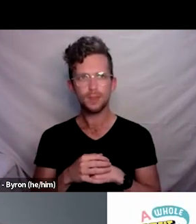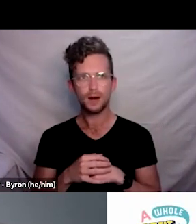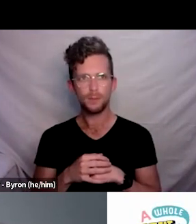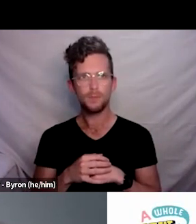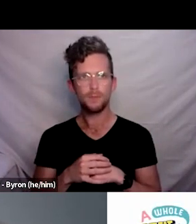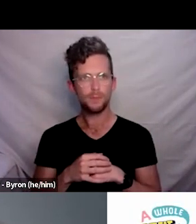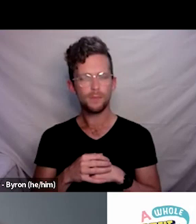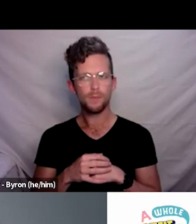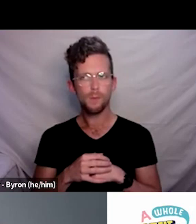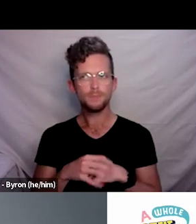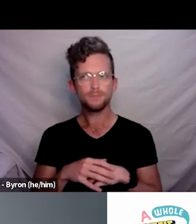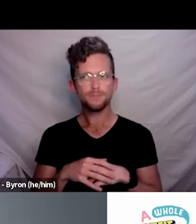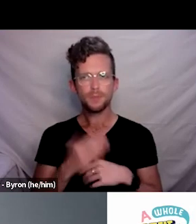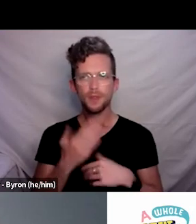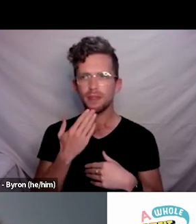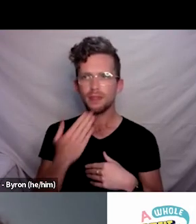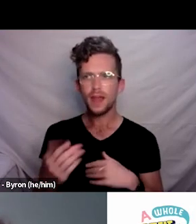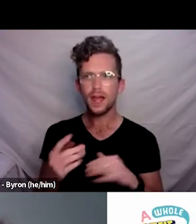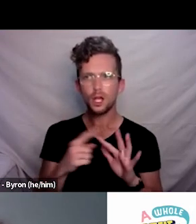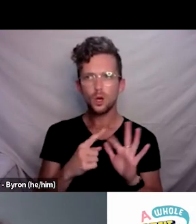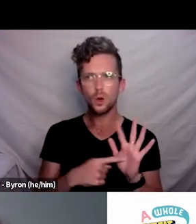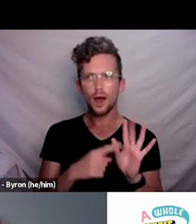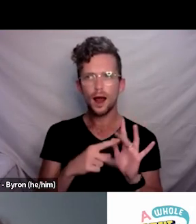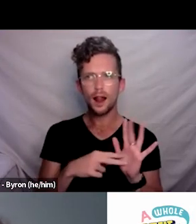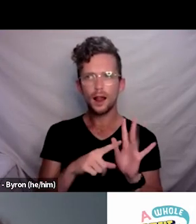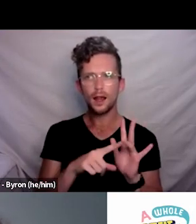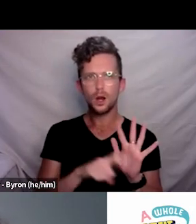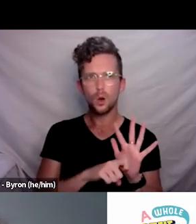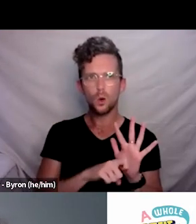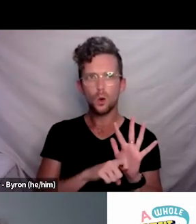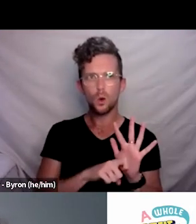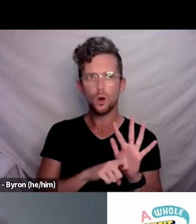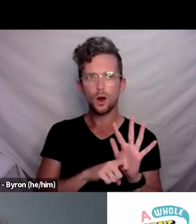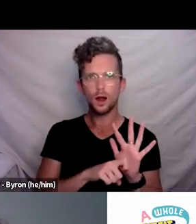Hey Paula, just before you go to that, it’s a slightly different question